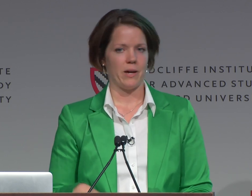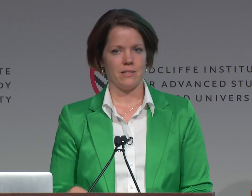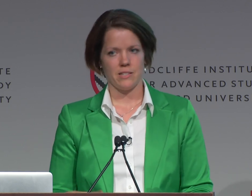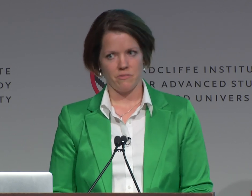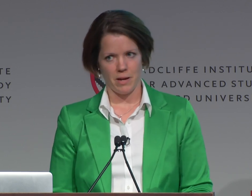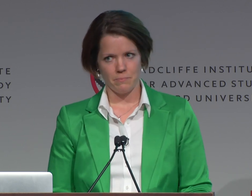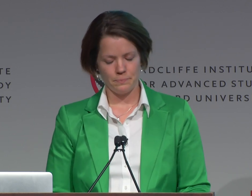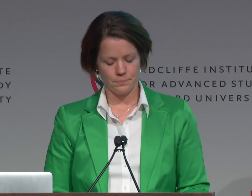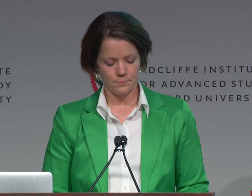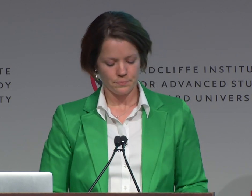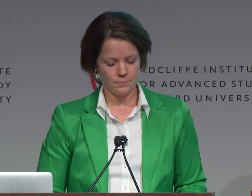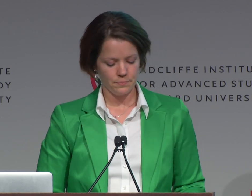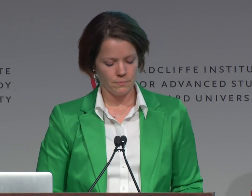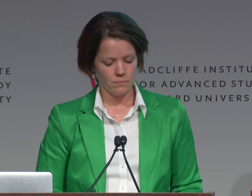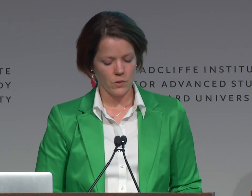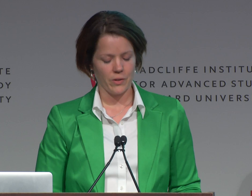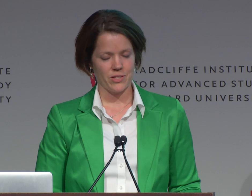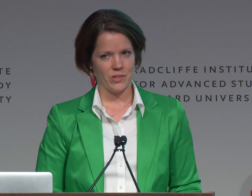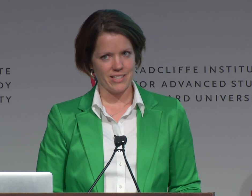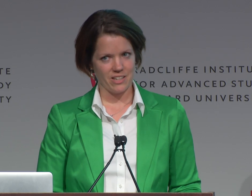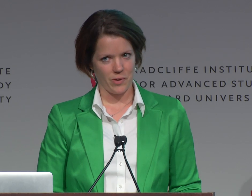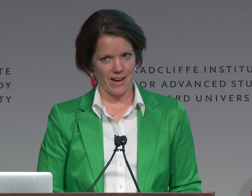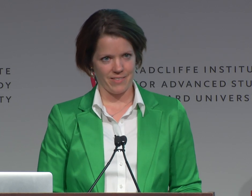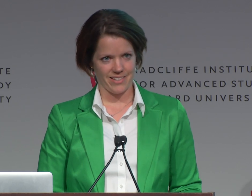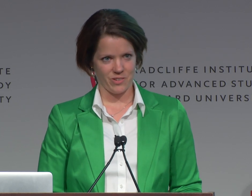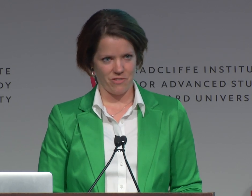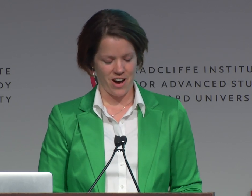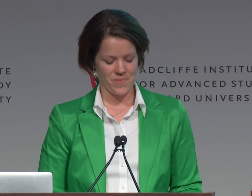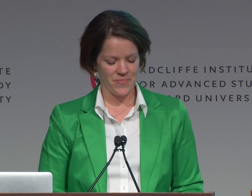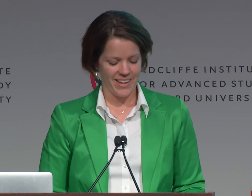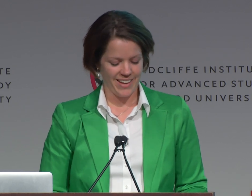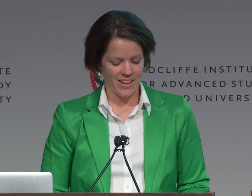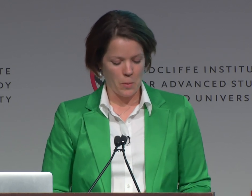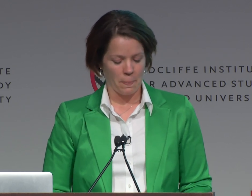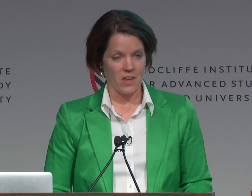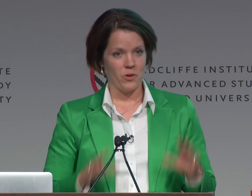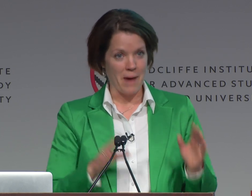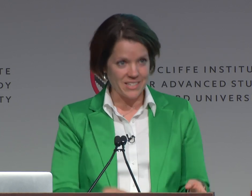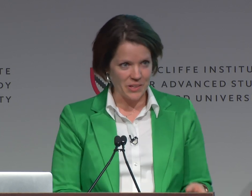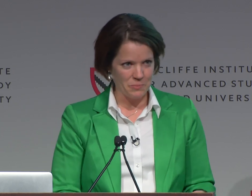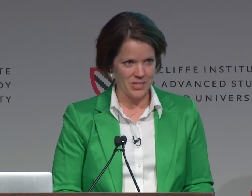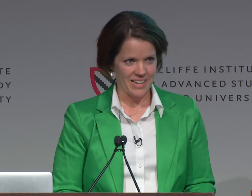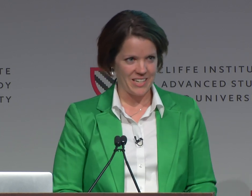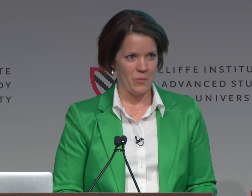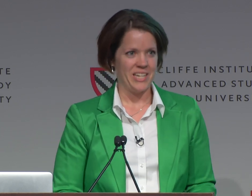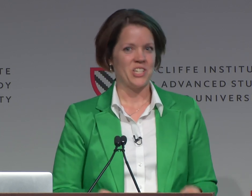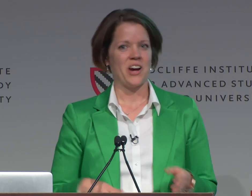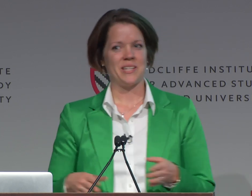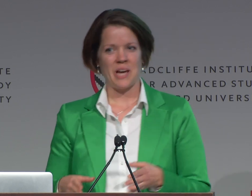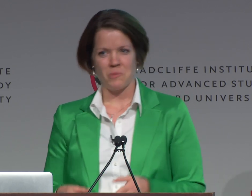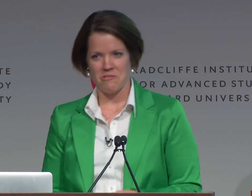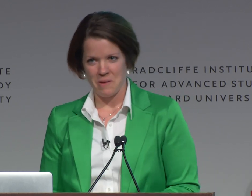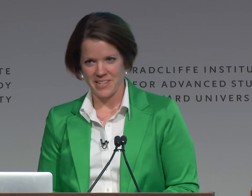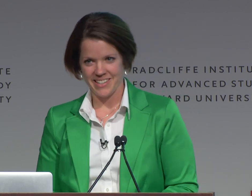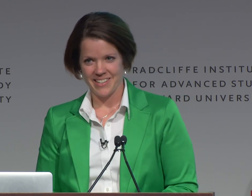by these deaf men. So let's see if we have this so far. If we're masculine presenting, we need to try to sound more feminine.